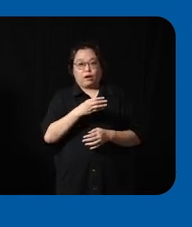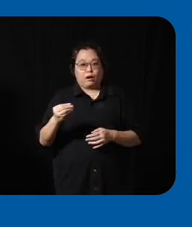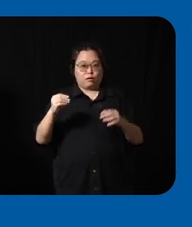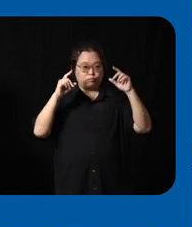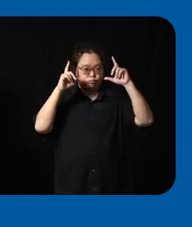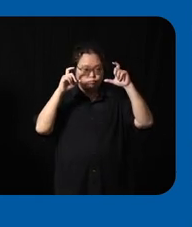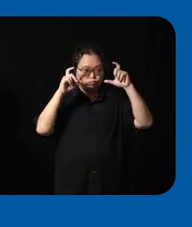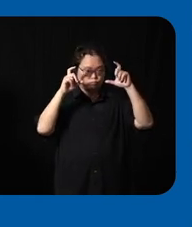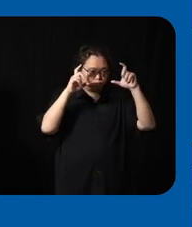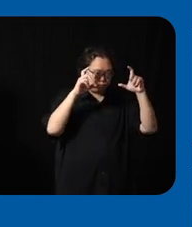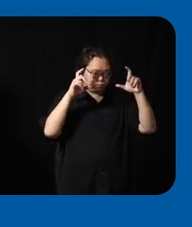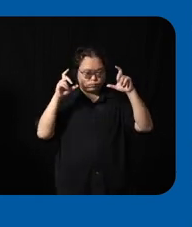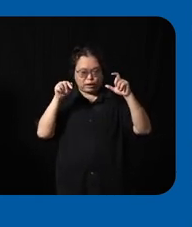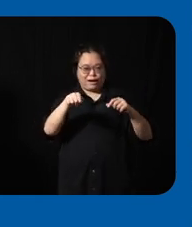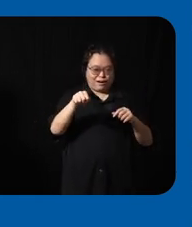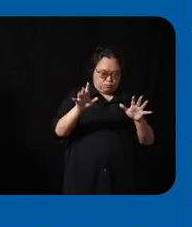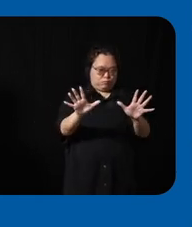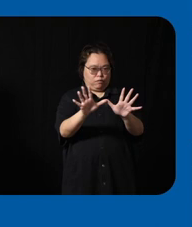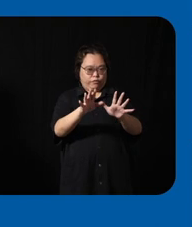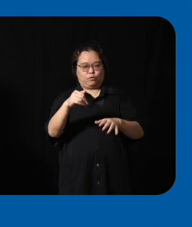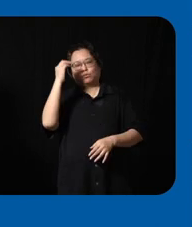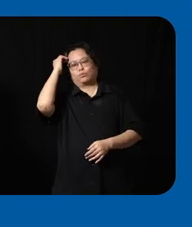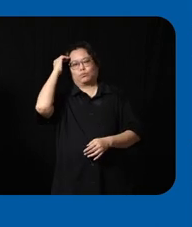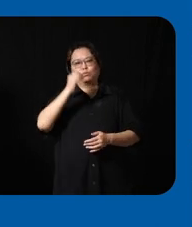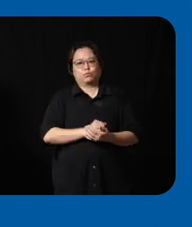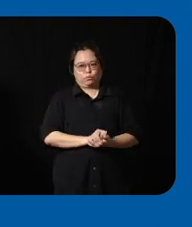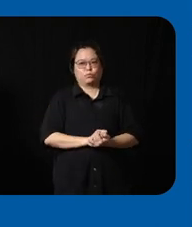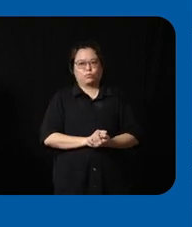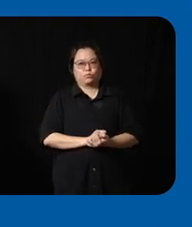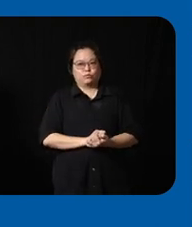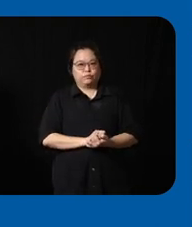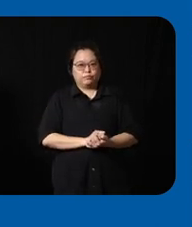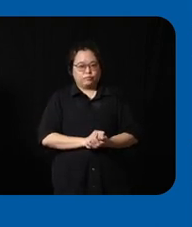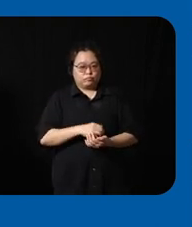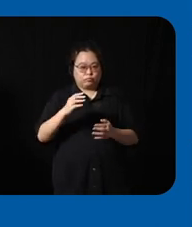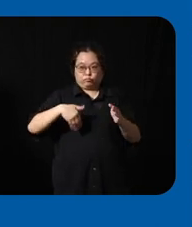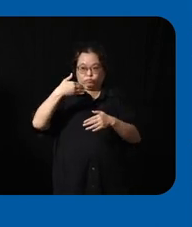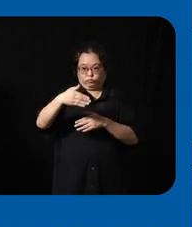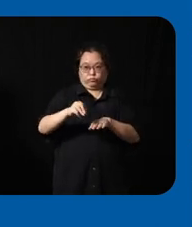annotate different obstacles right so this what I'm showing now is another map with blue lines